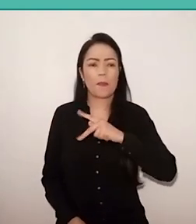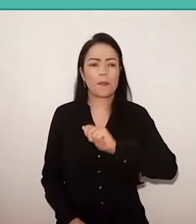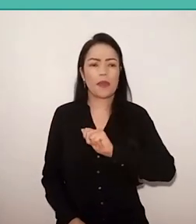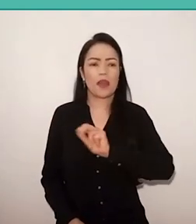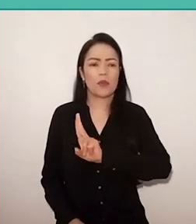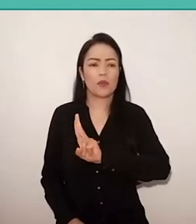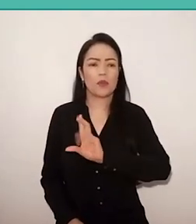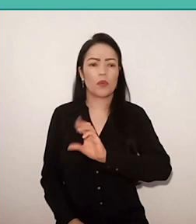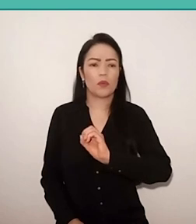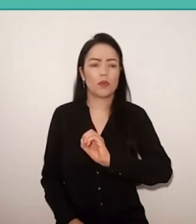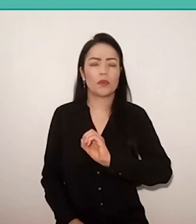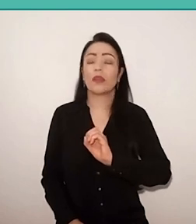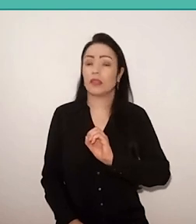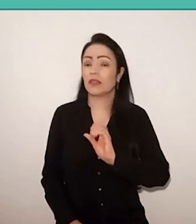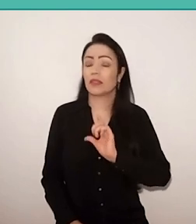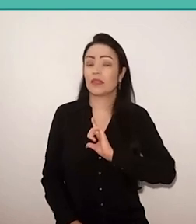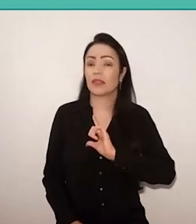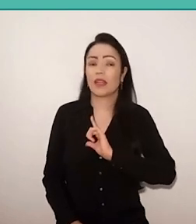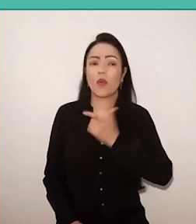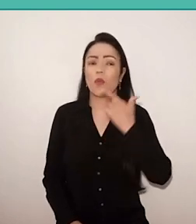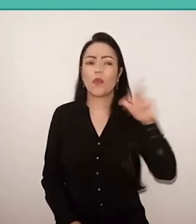will be another very important aspect. Why?